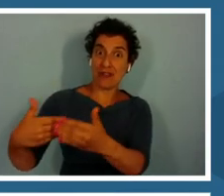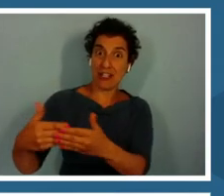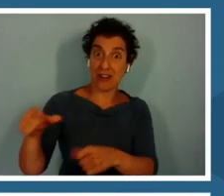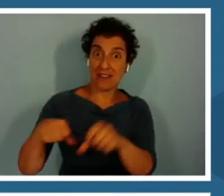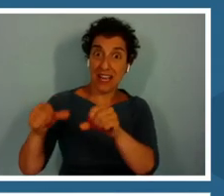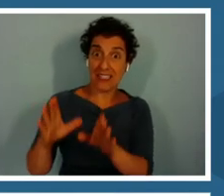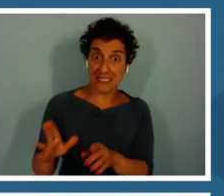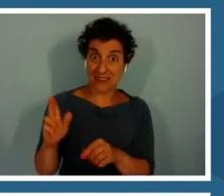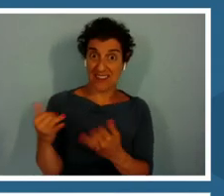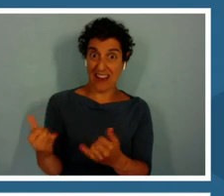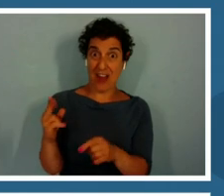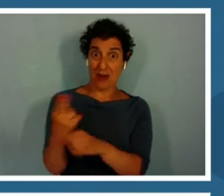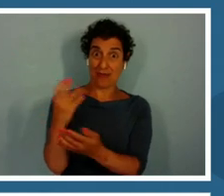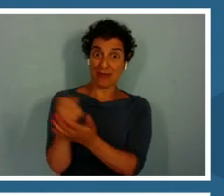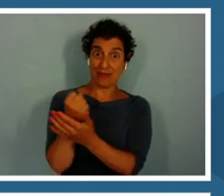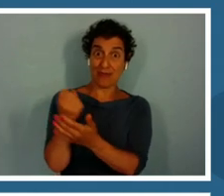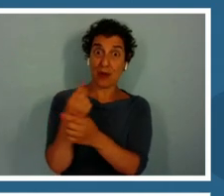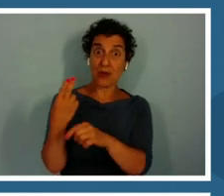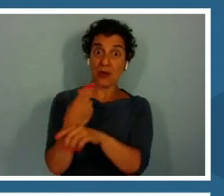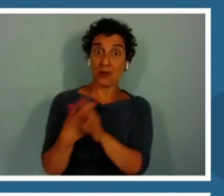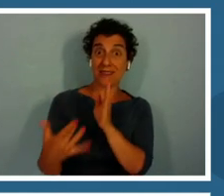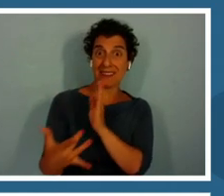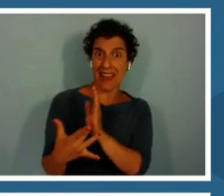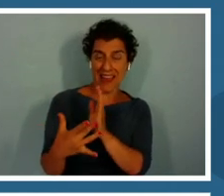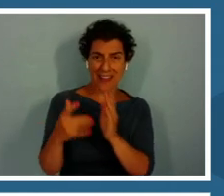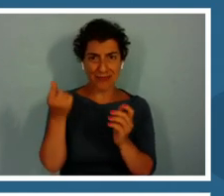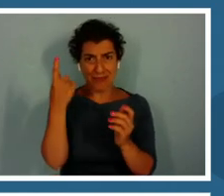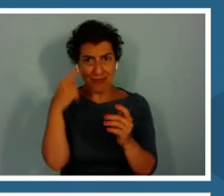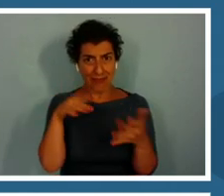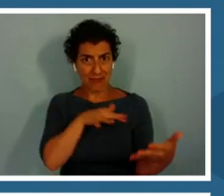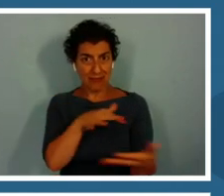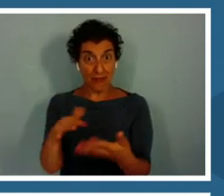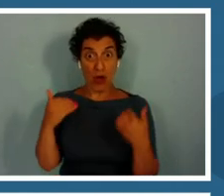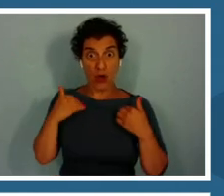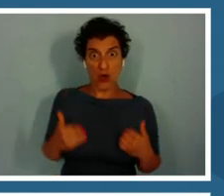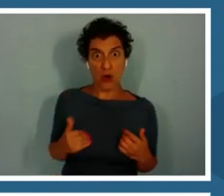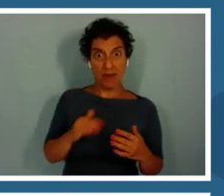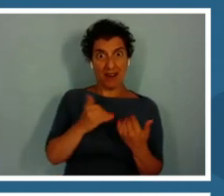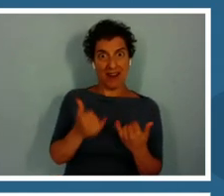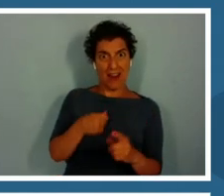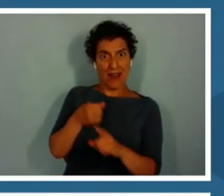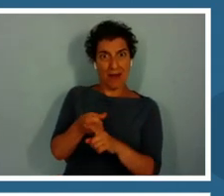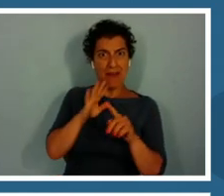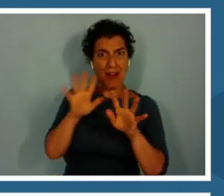to understand the impact of the humans on the oceans.